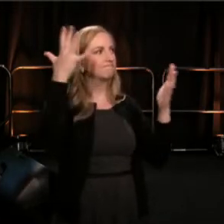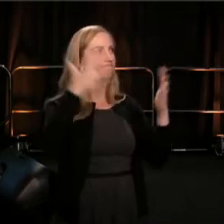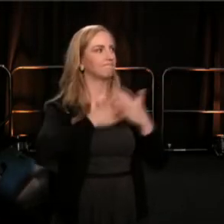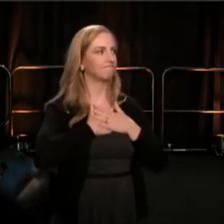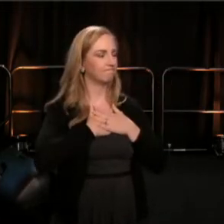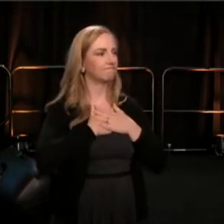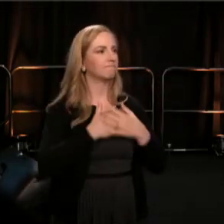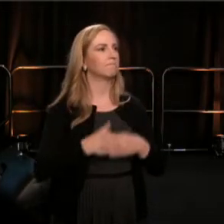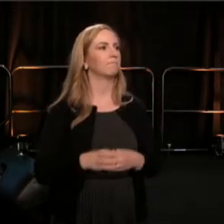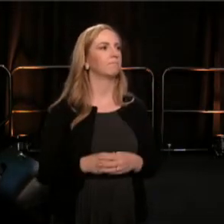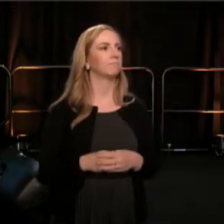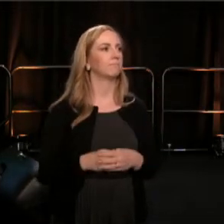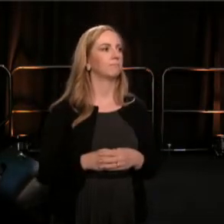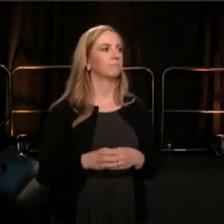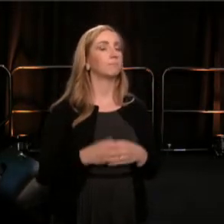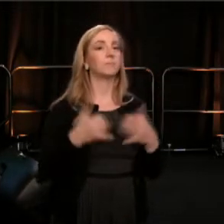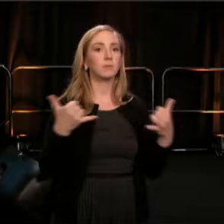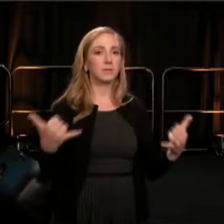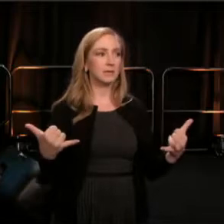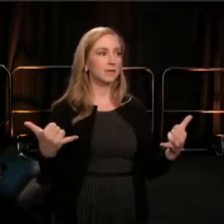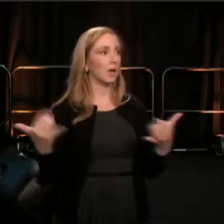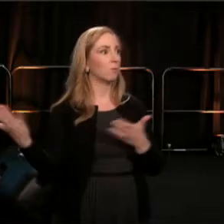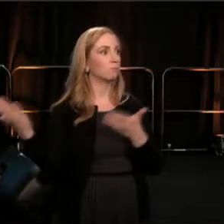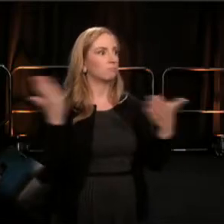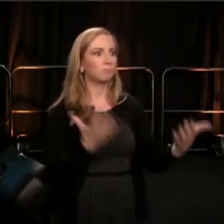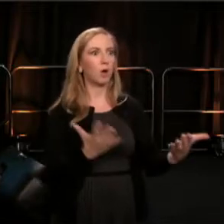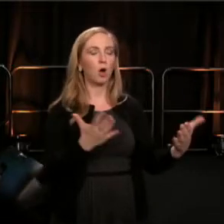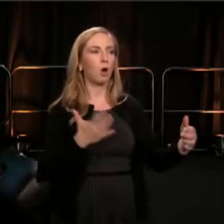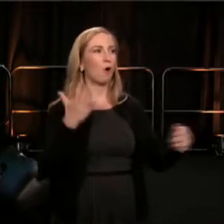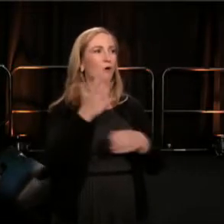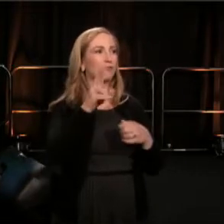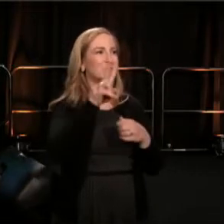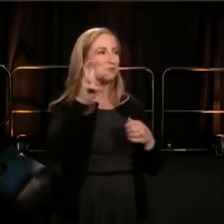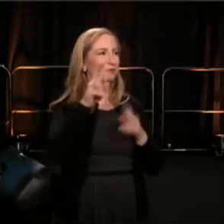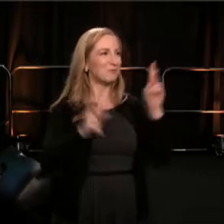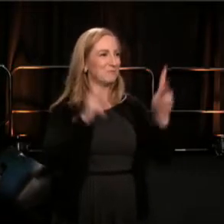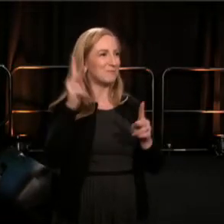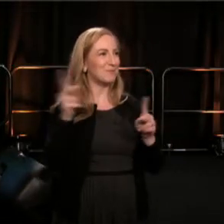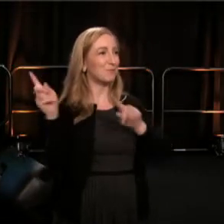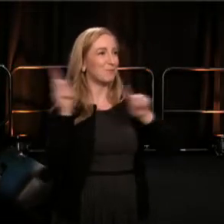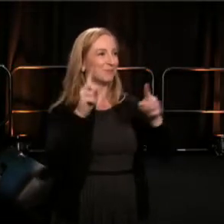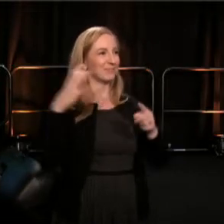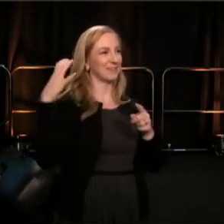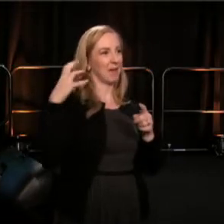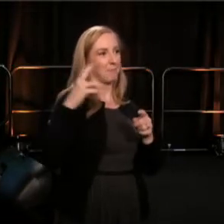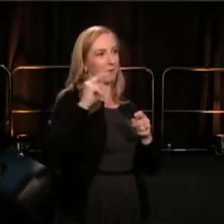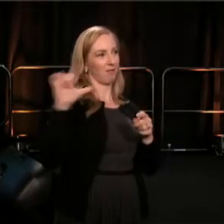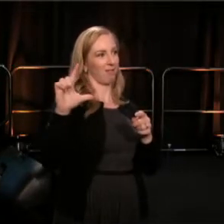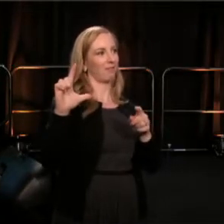Today we also brought, more than 200 theater people to Capital Hill, for meetings with legislators,